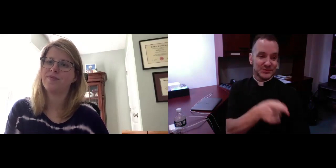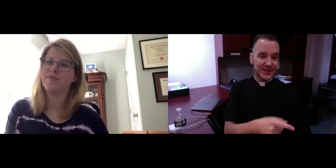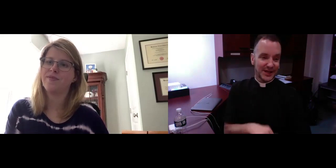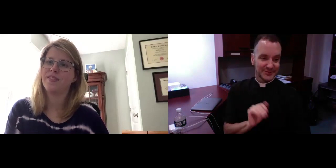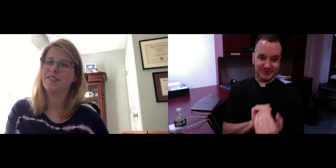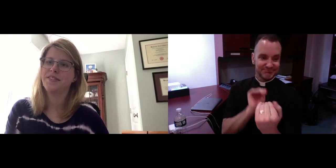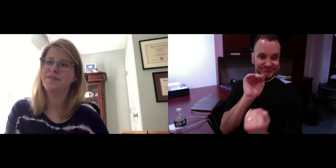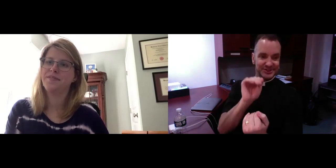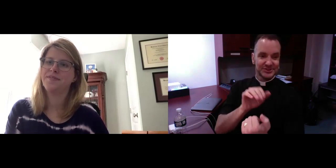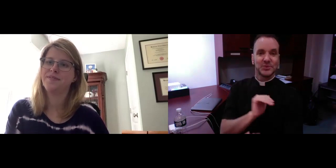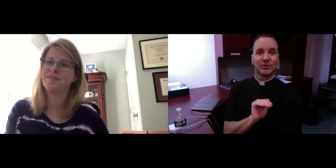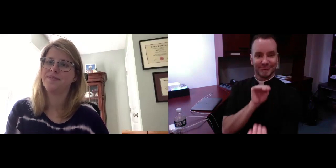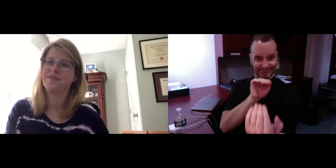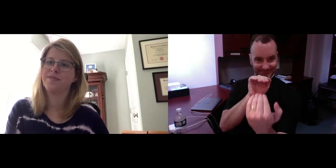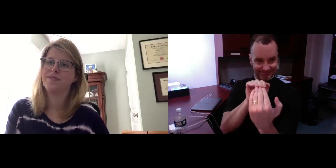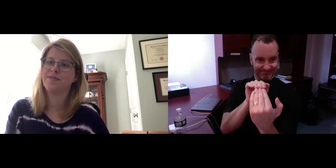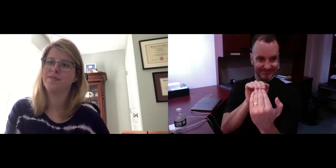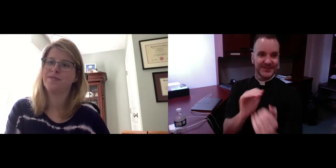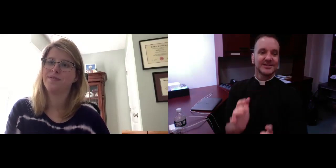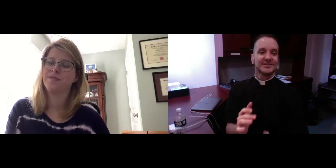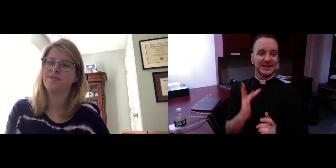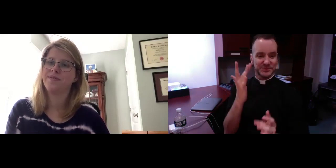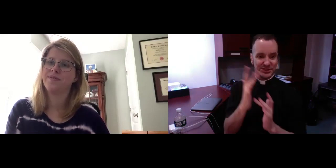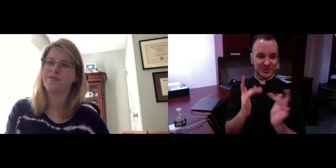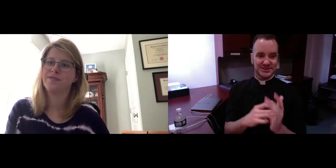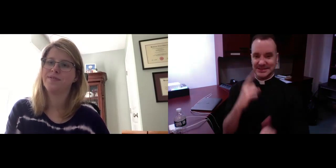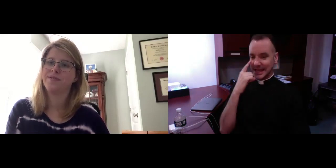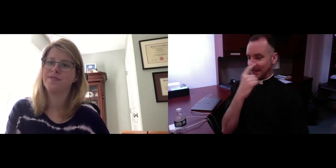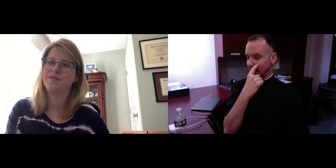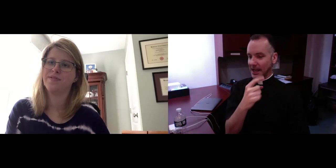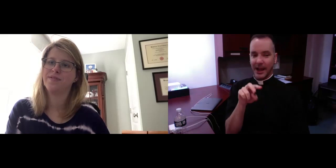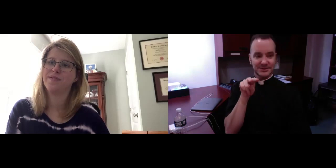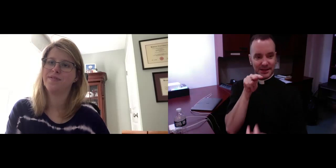because like you said, we're not above other people, we are on the same level.